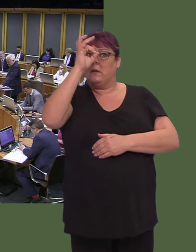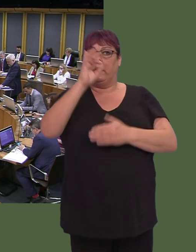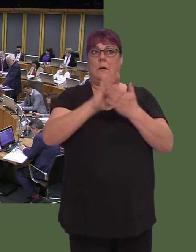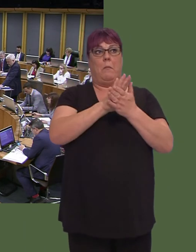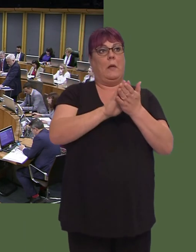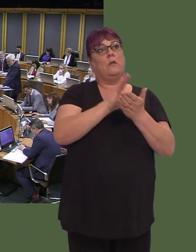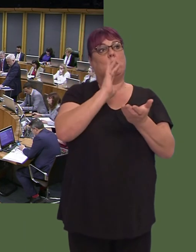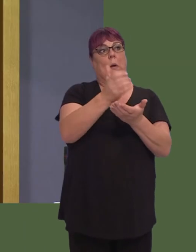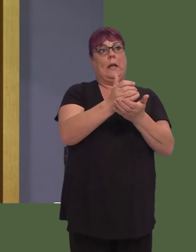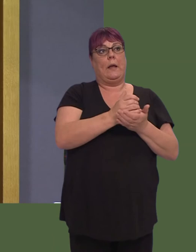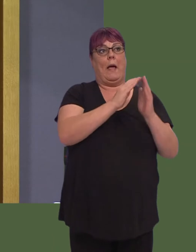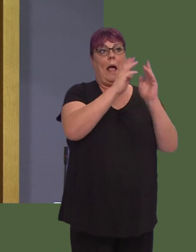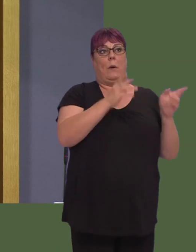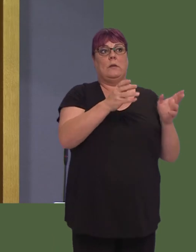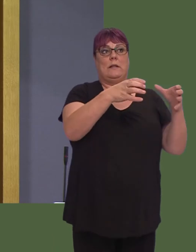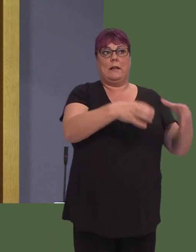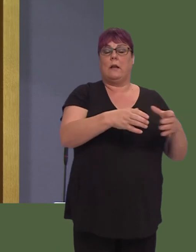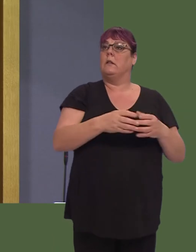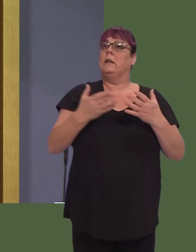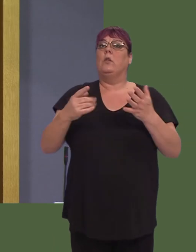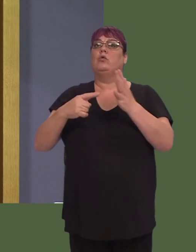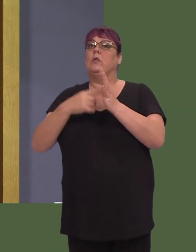Given that Theresa May has announced that English councils will no longer have a cap